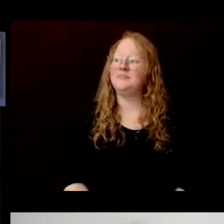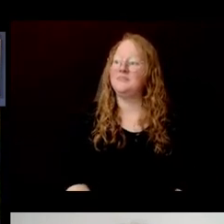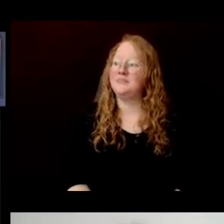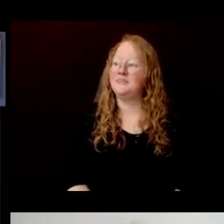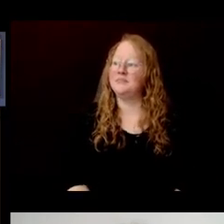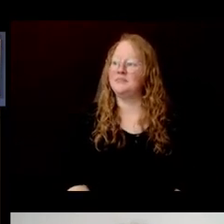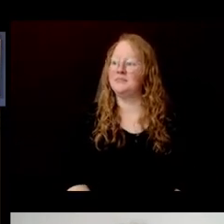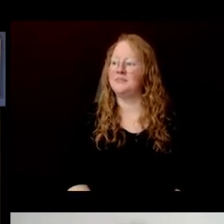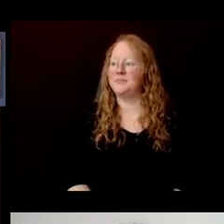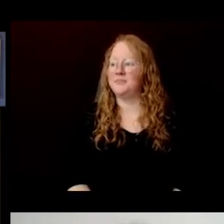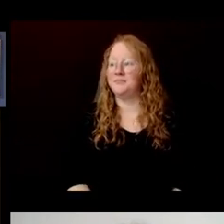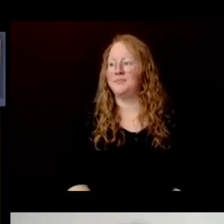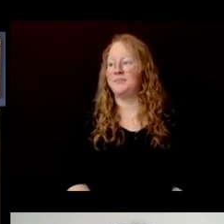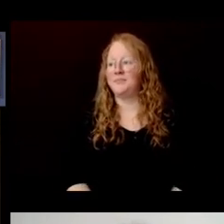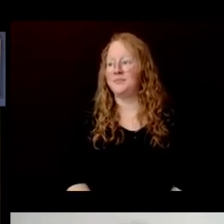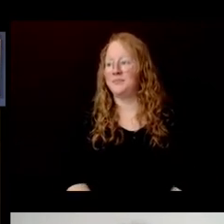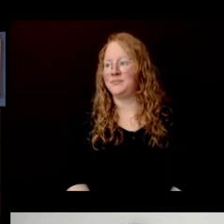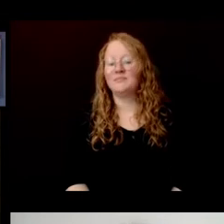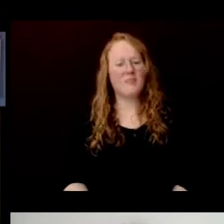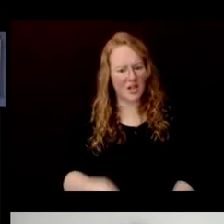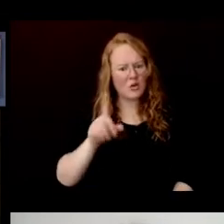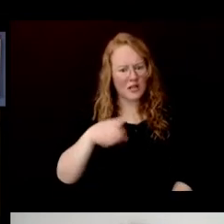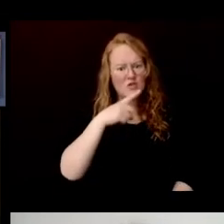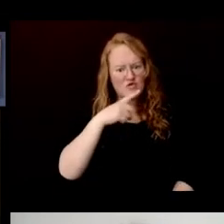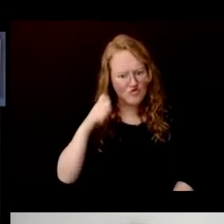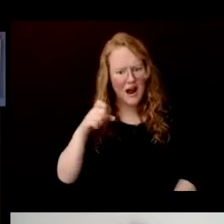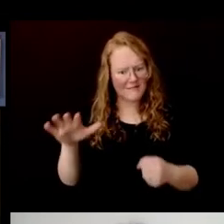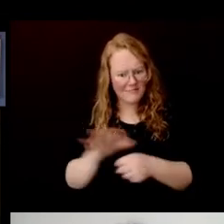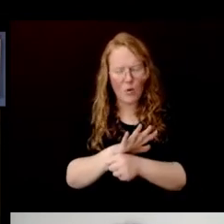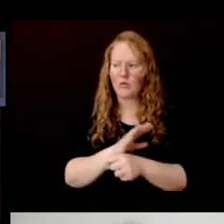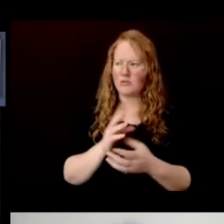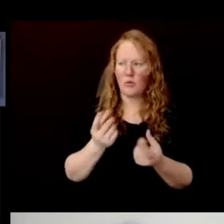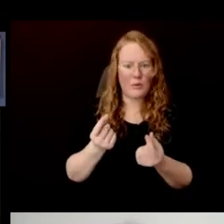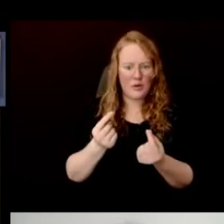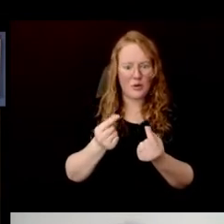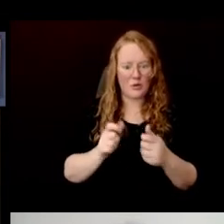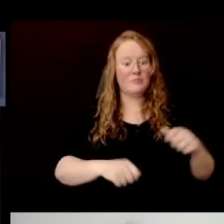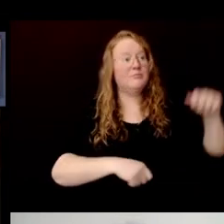And then to fully dry the sheets, you paste them on the wall.